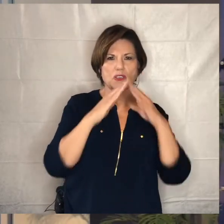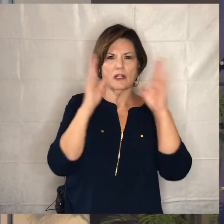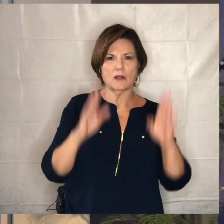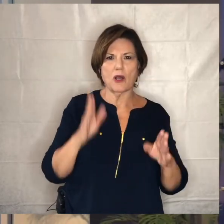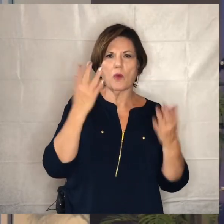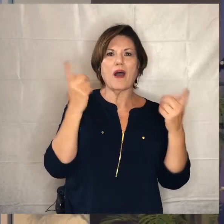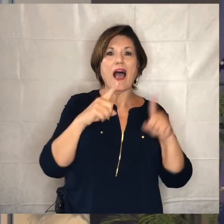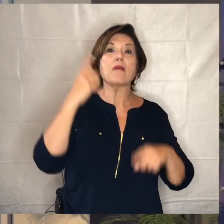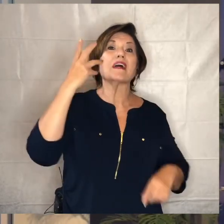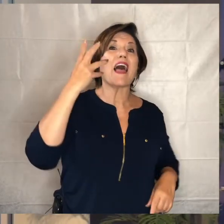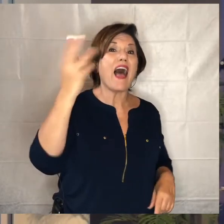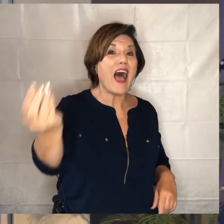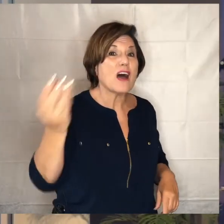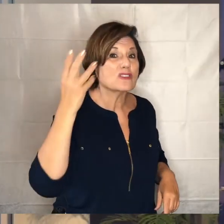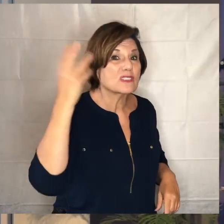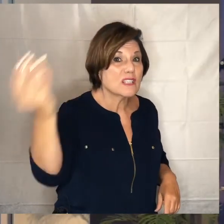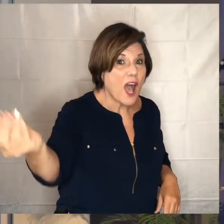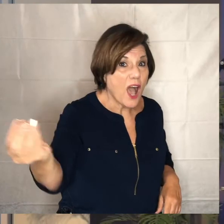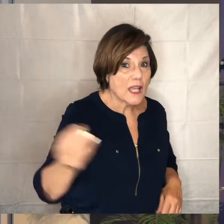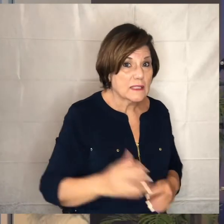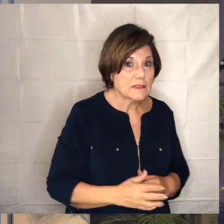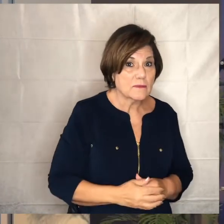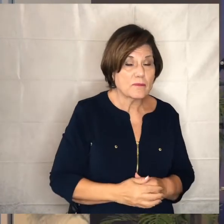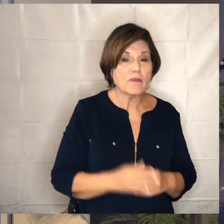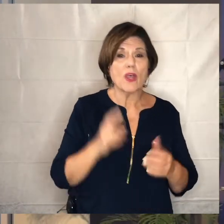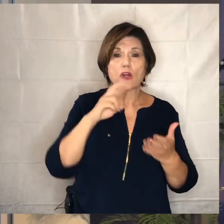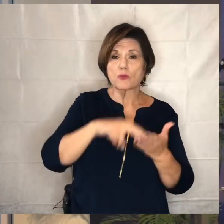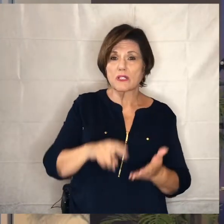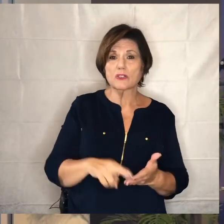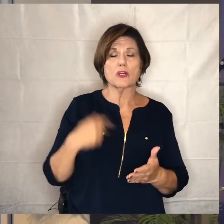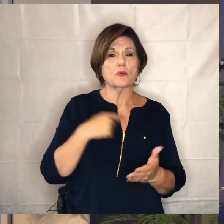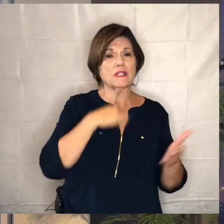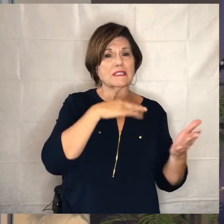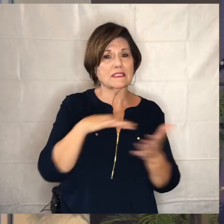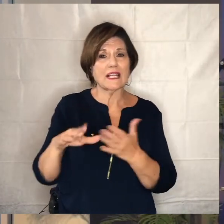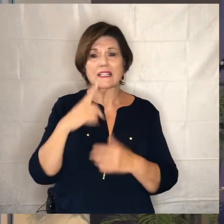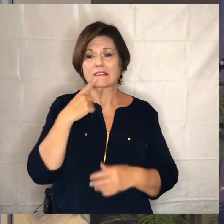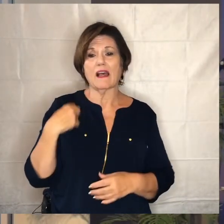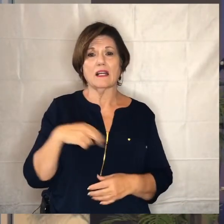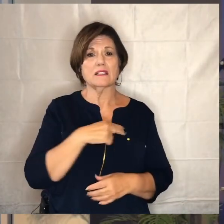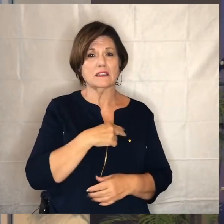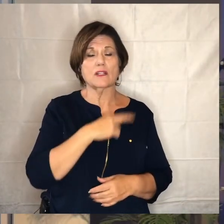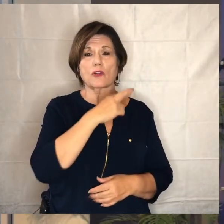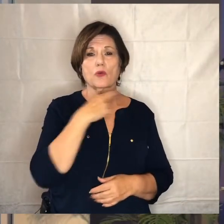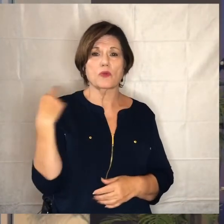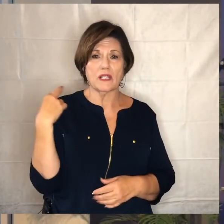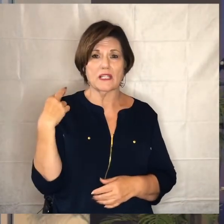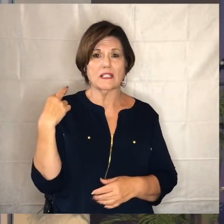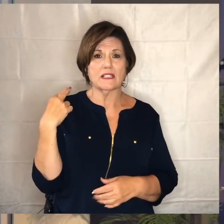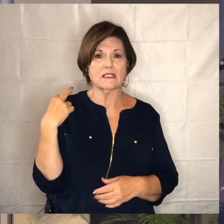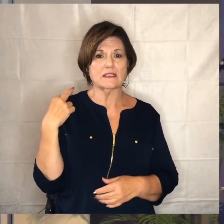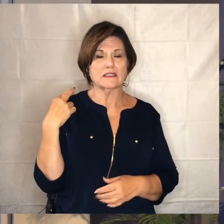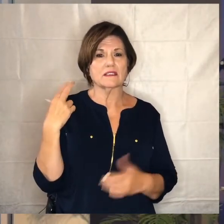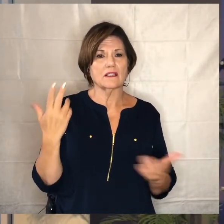outside uh we all of the the research that we've looked at uh tells us that the risk of passing things along just goes way